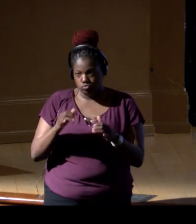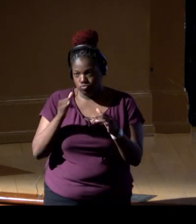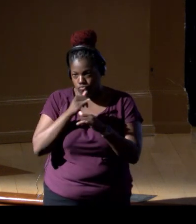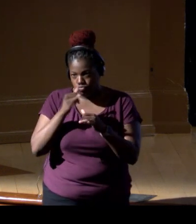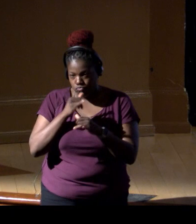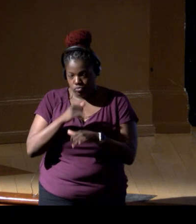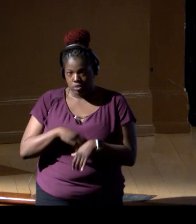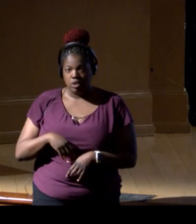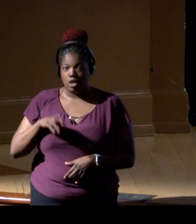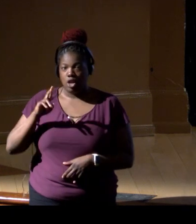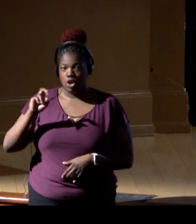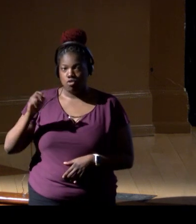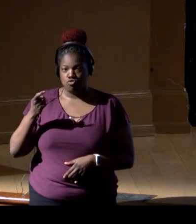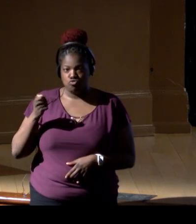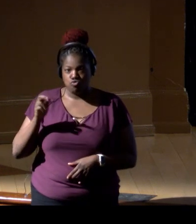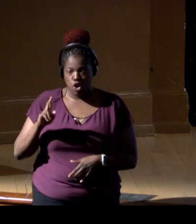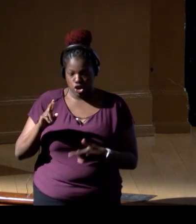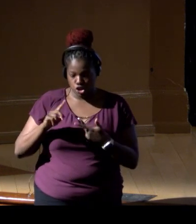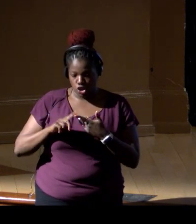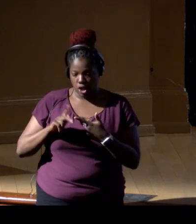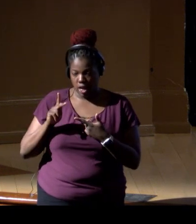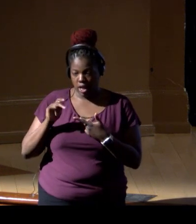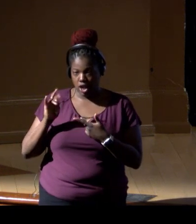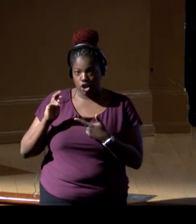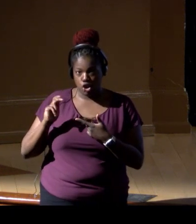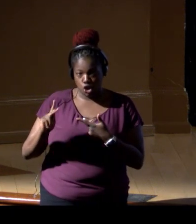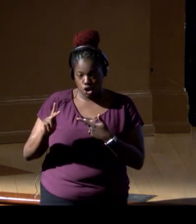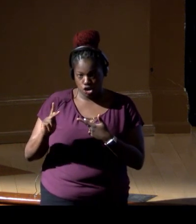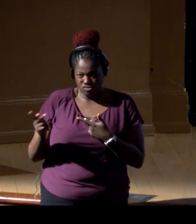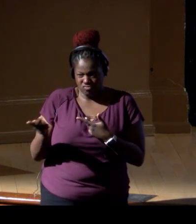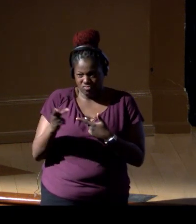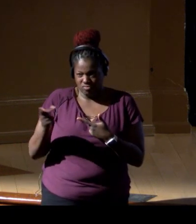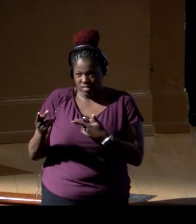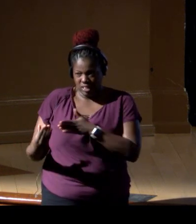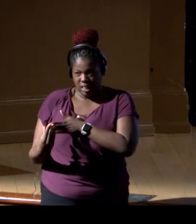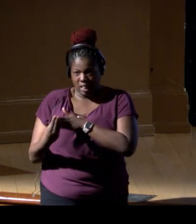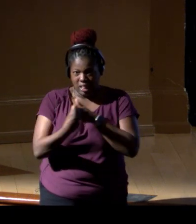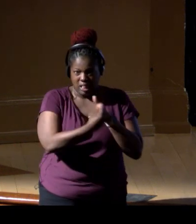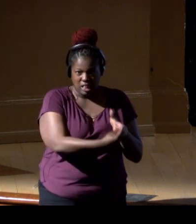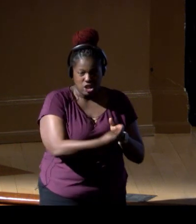and Kirk Johnson was kind to take us to the facility on the other side of the river,